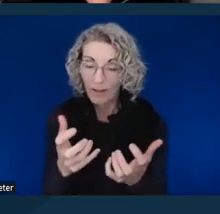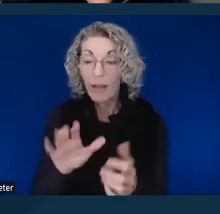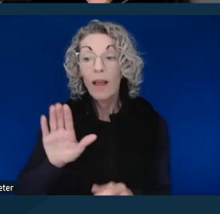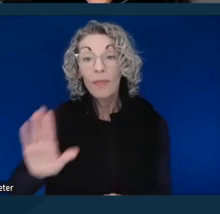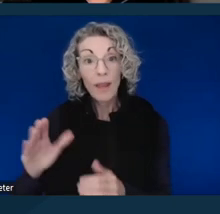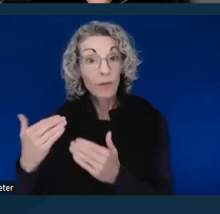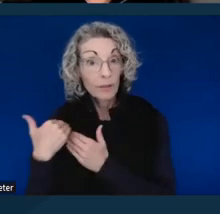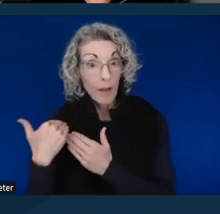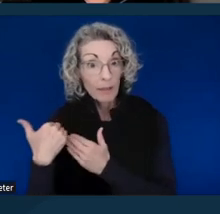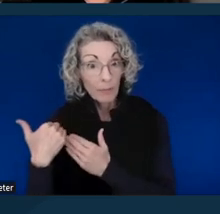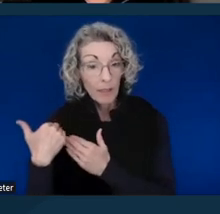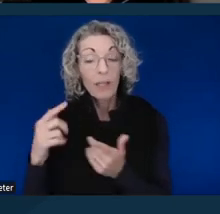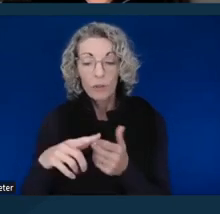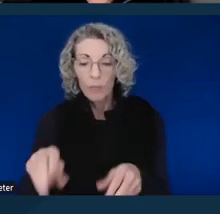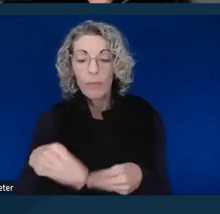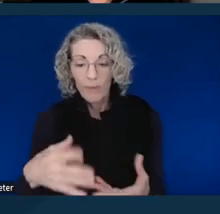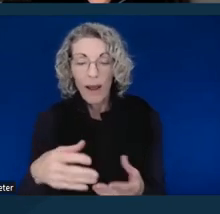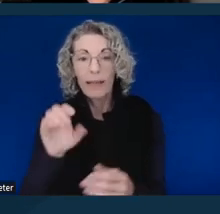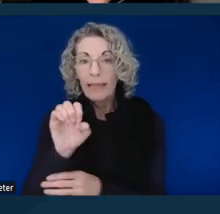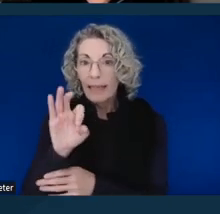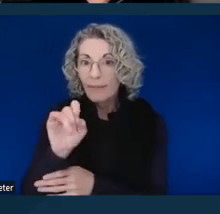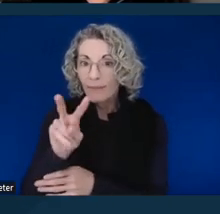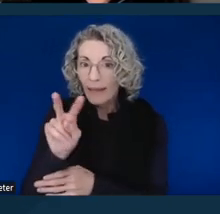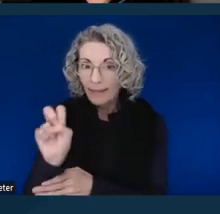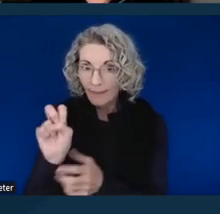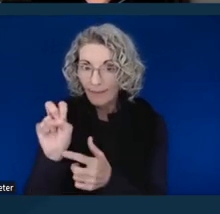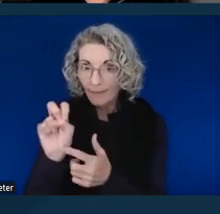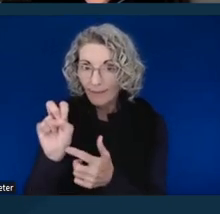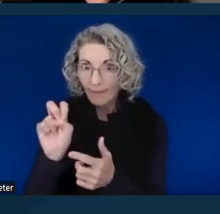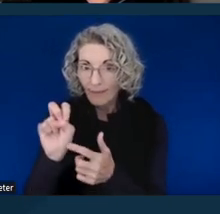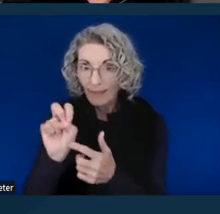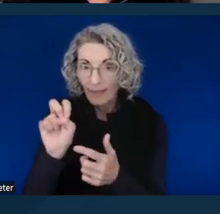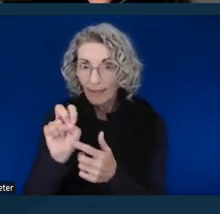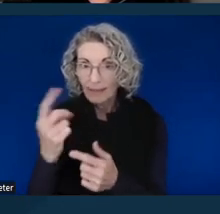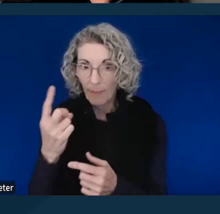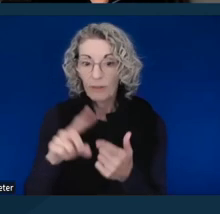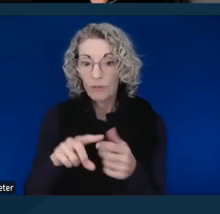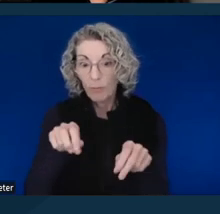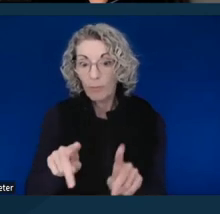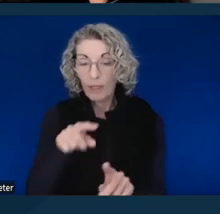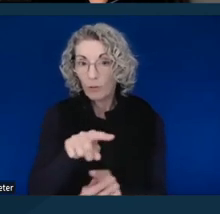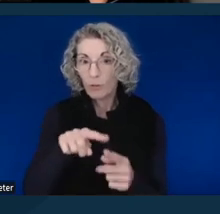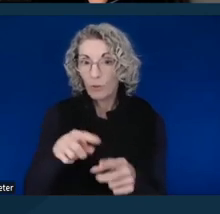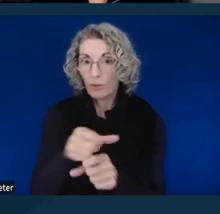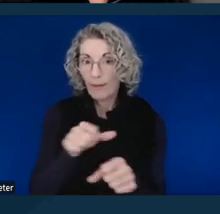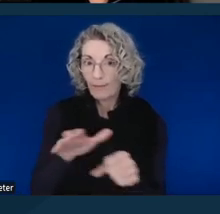is to provide something that's effective in allowing you to have full access. A little bit different